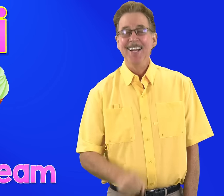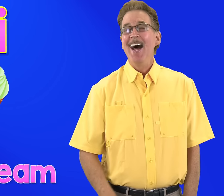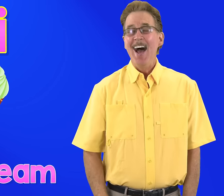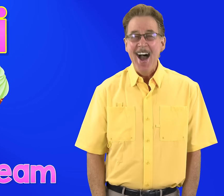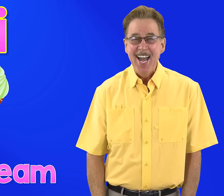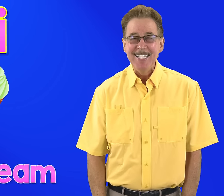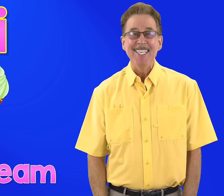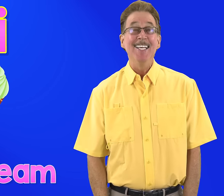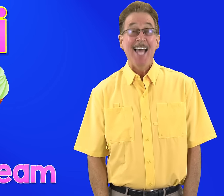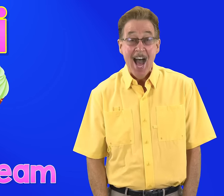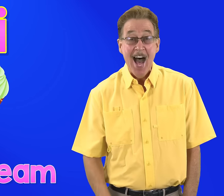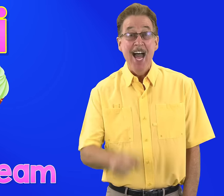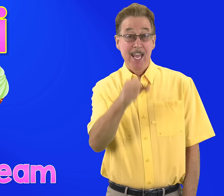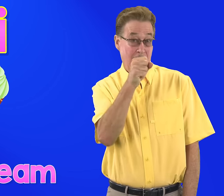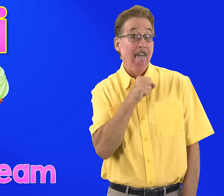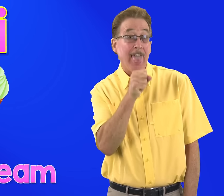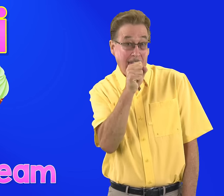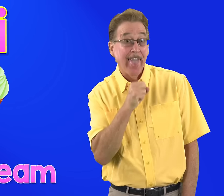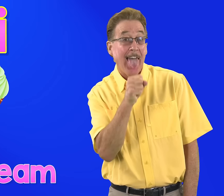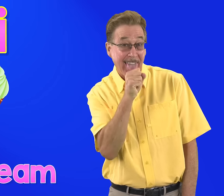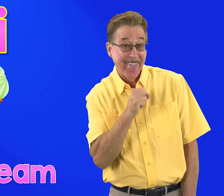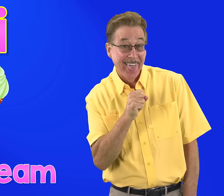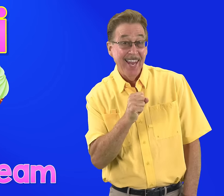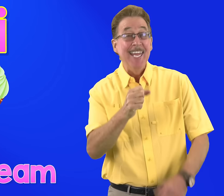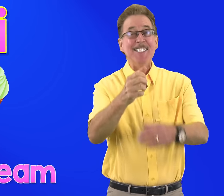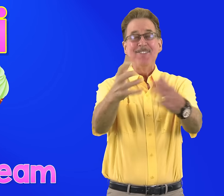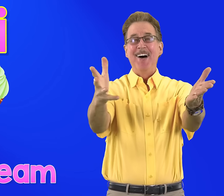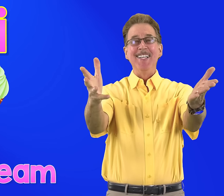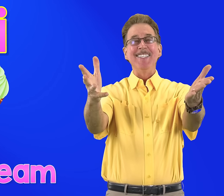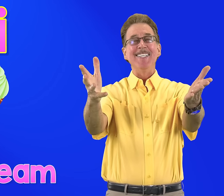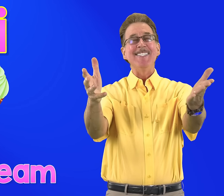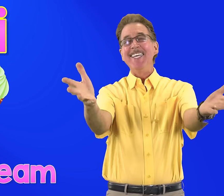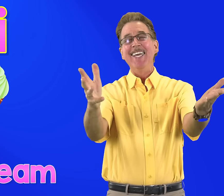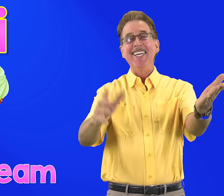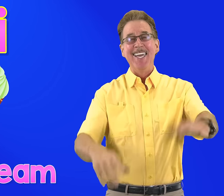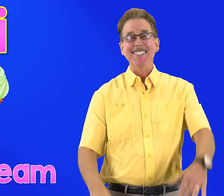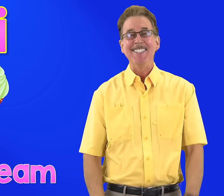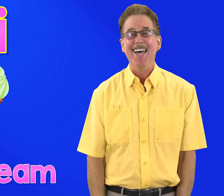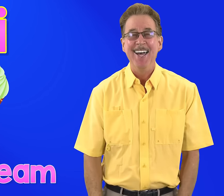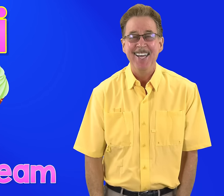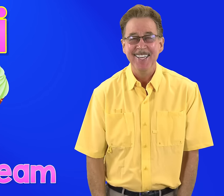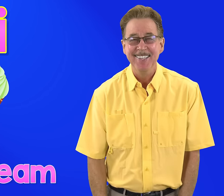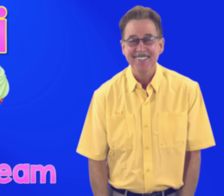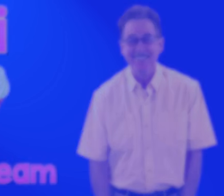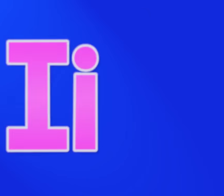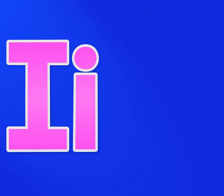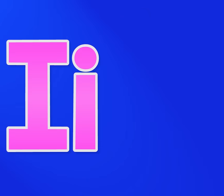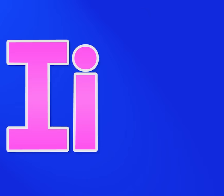I i says /i/ ice cream It's fun to sing and sign